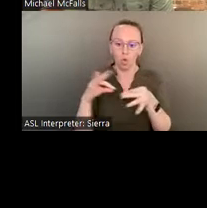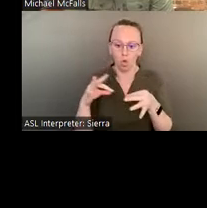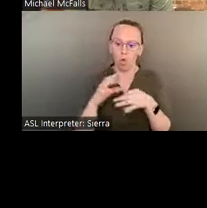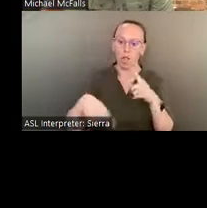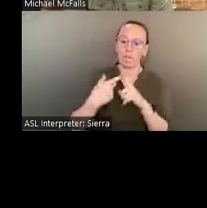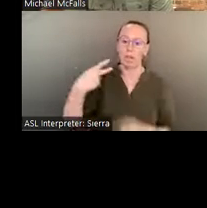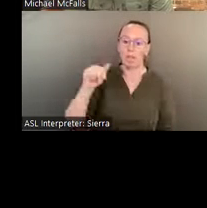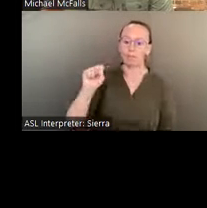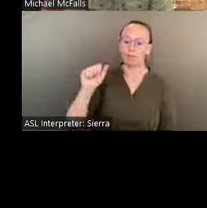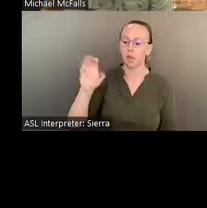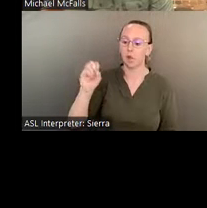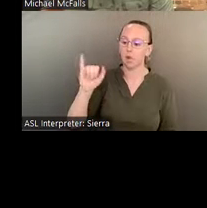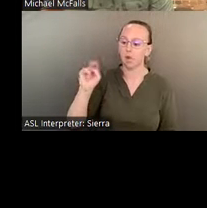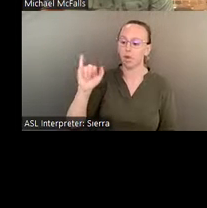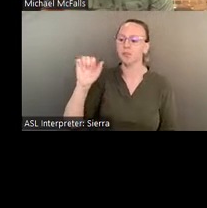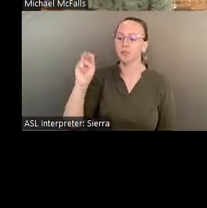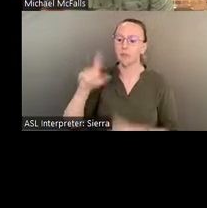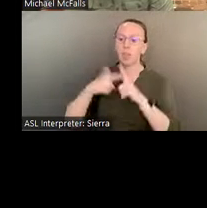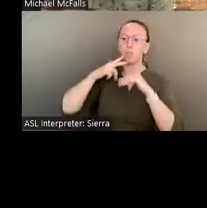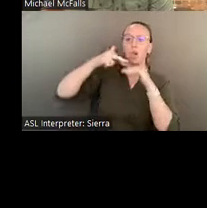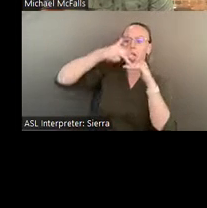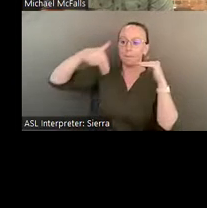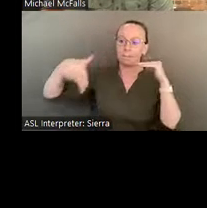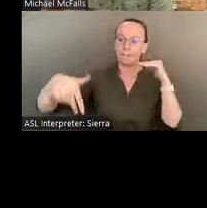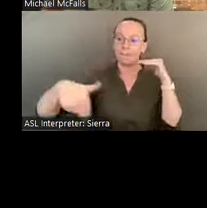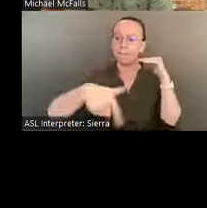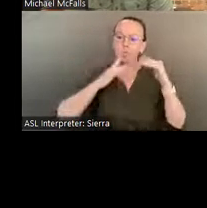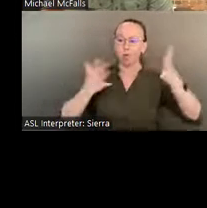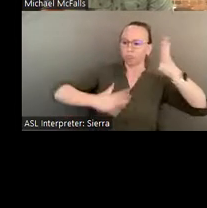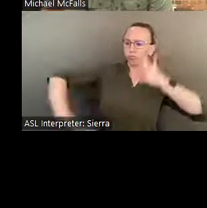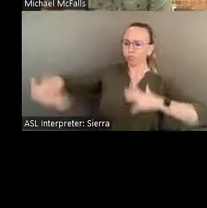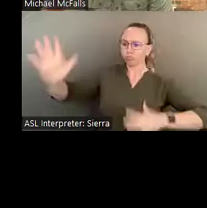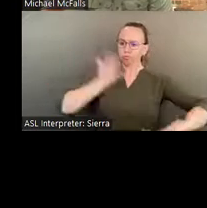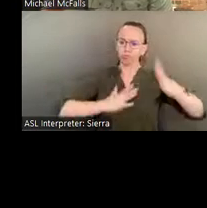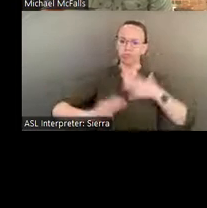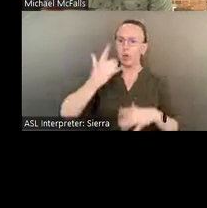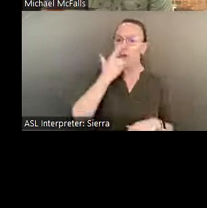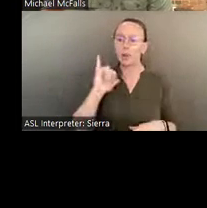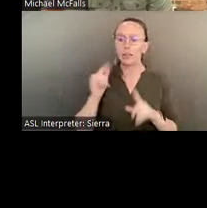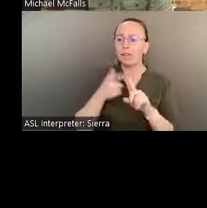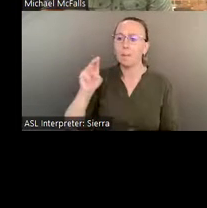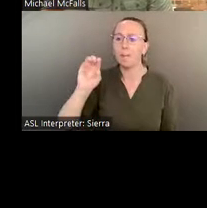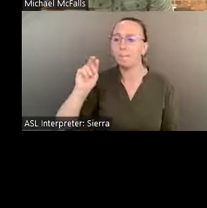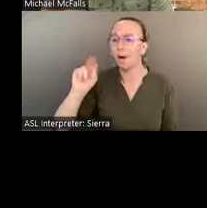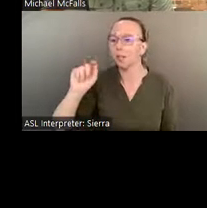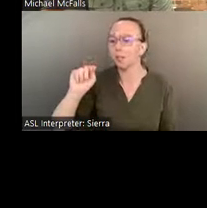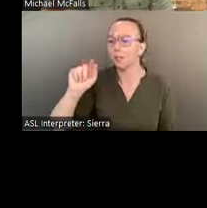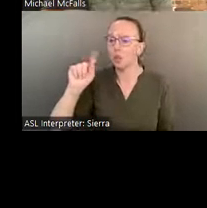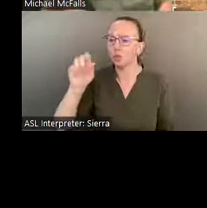He would come down dressed in full regalia, looking like something from Montezuma to Boy George.